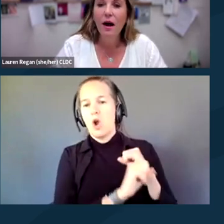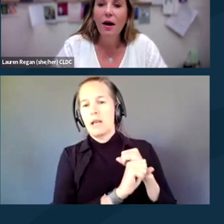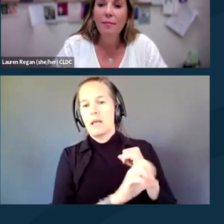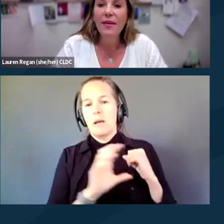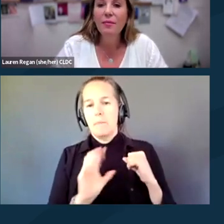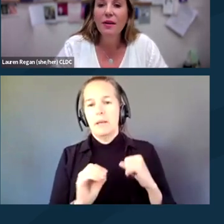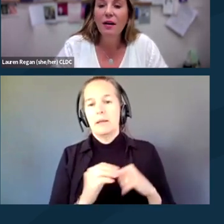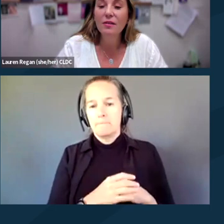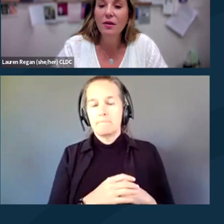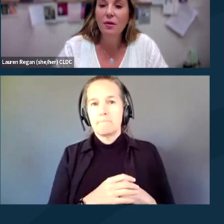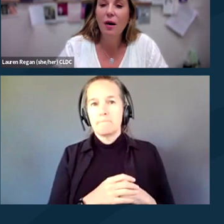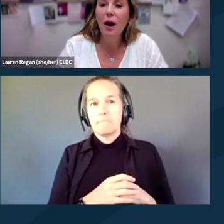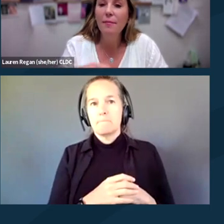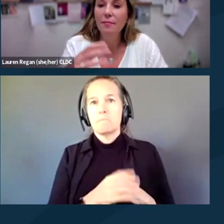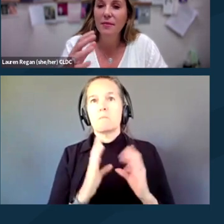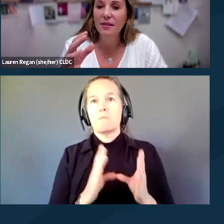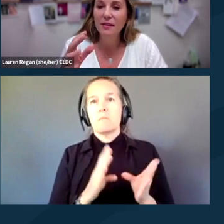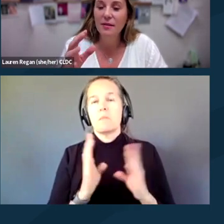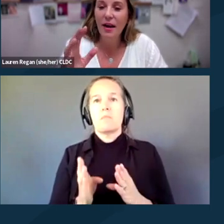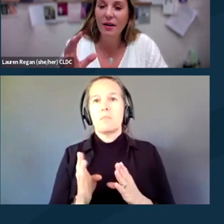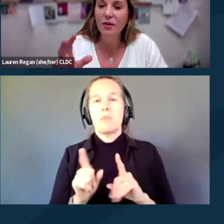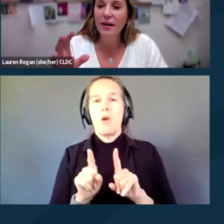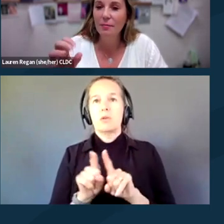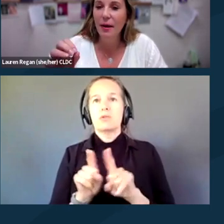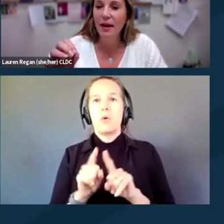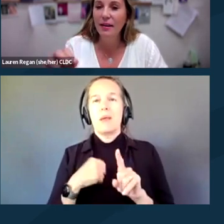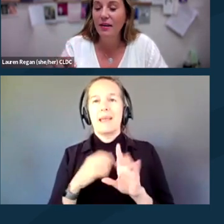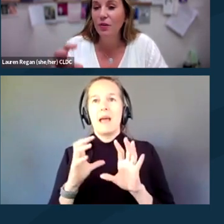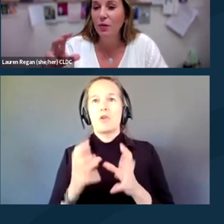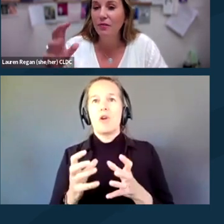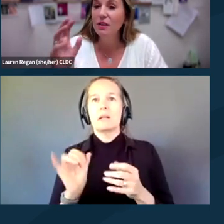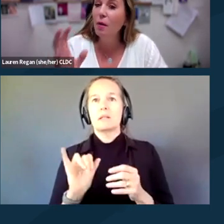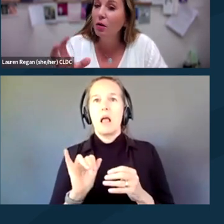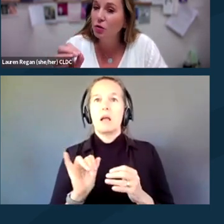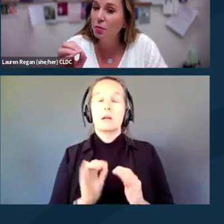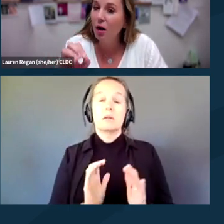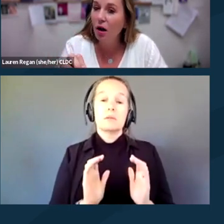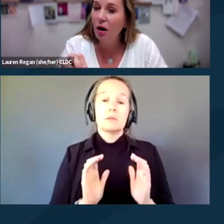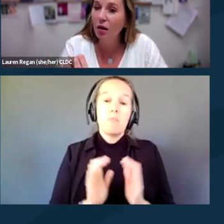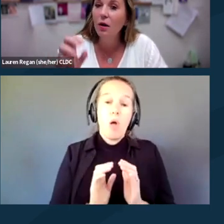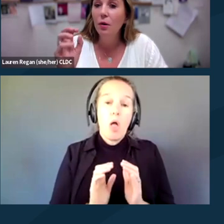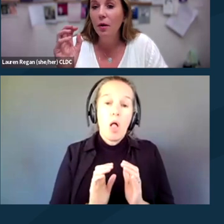And then we also categorize it by like if you have a small group call,